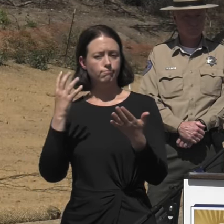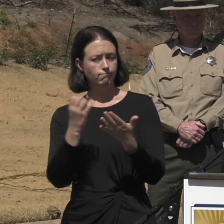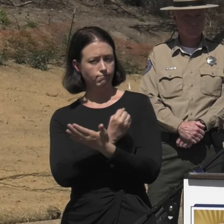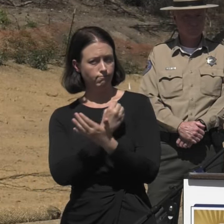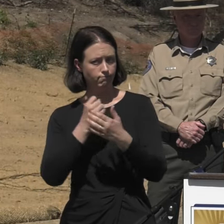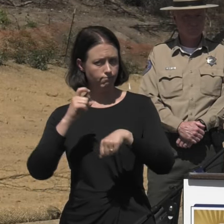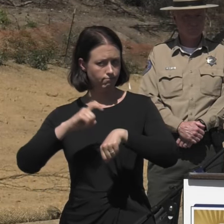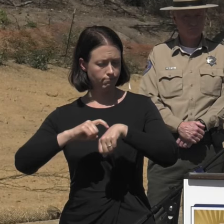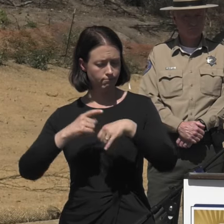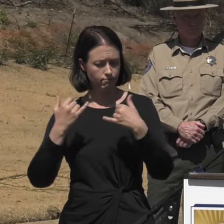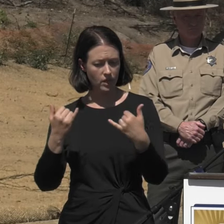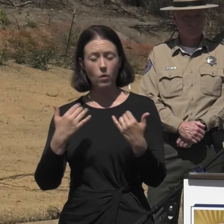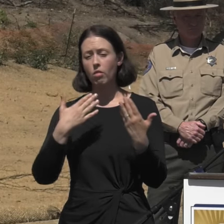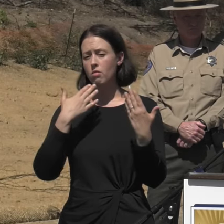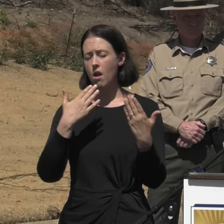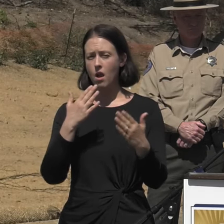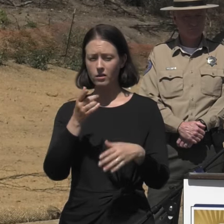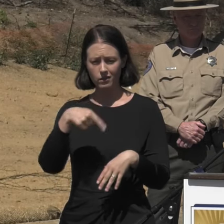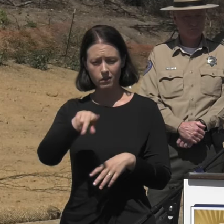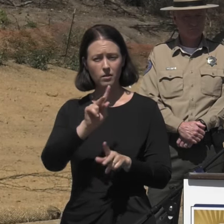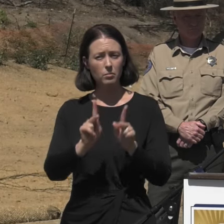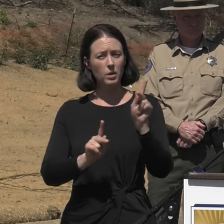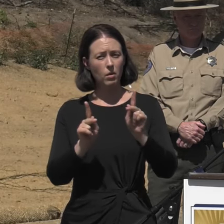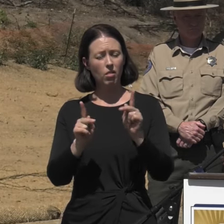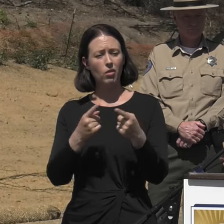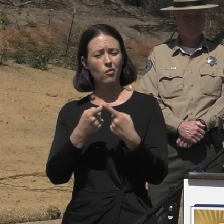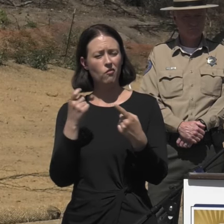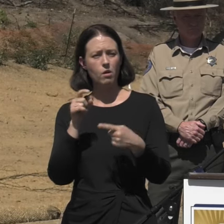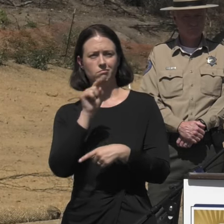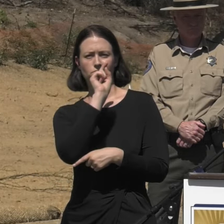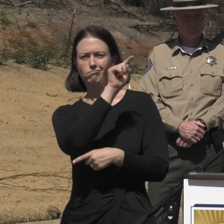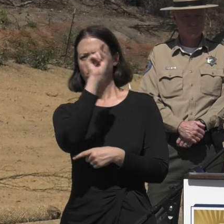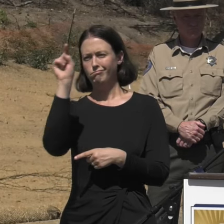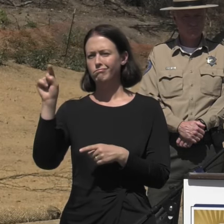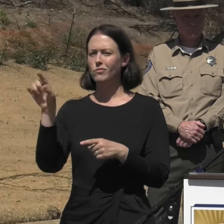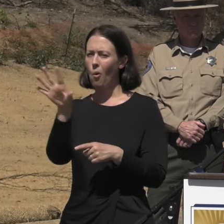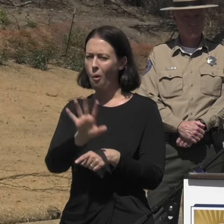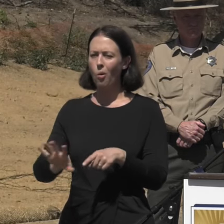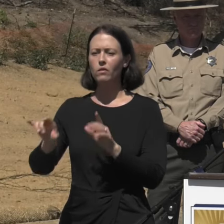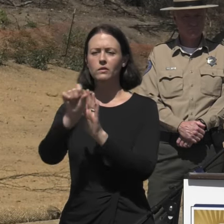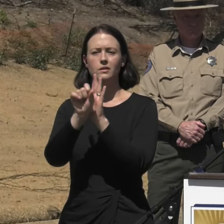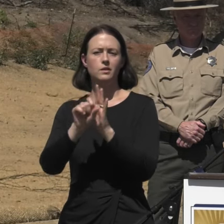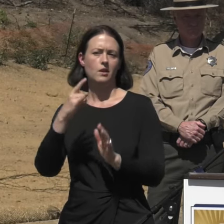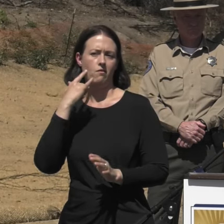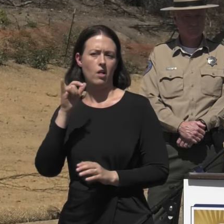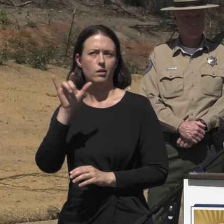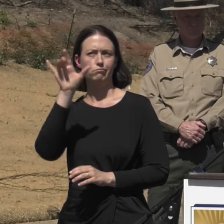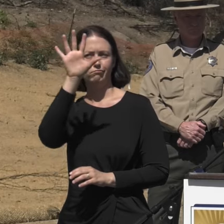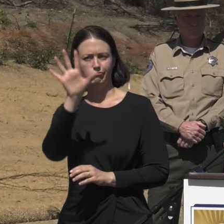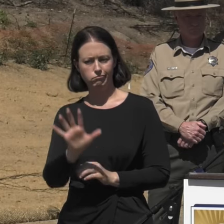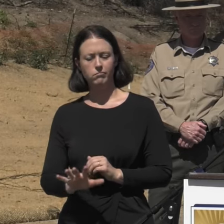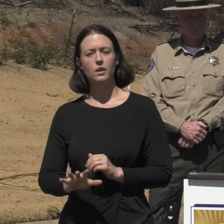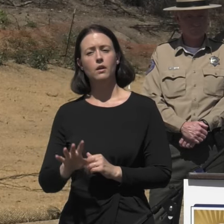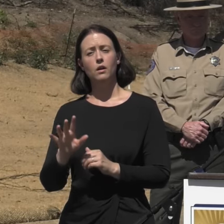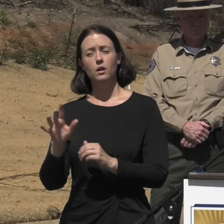to thank the people that came from all over the state of California to help Ventura County.